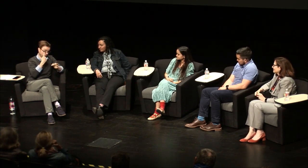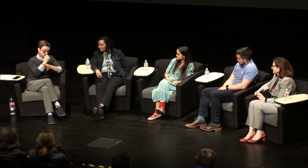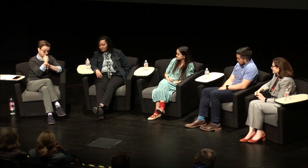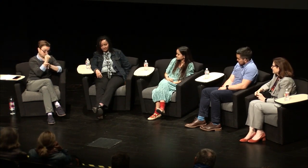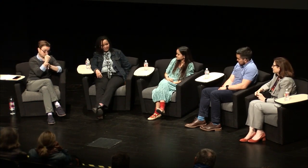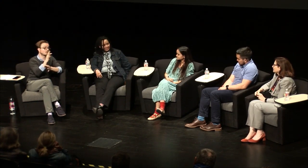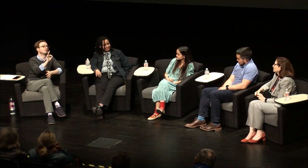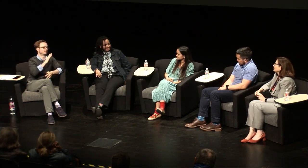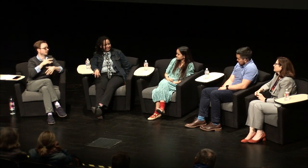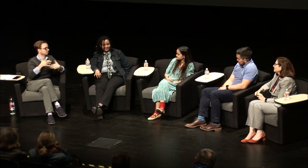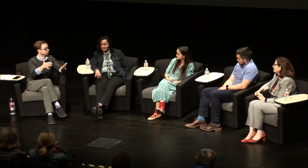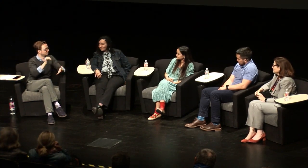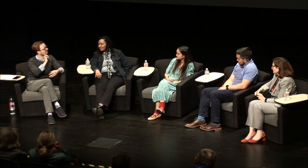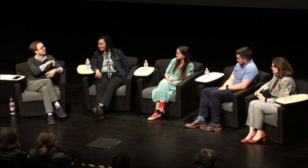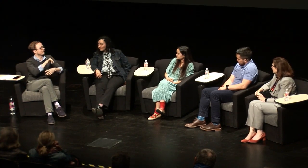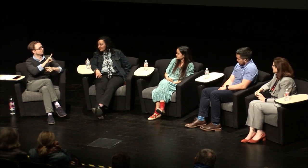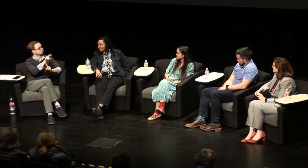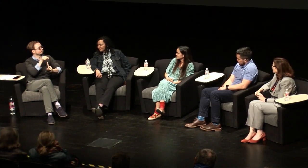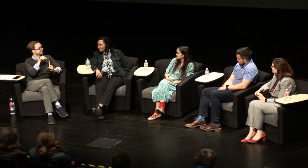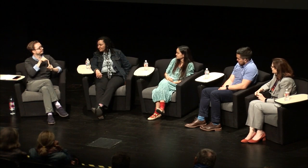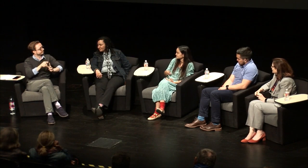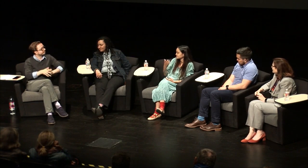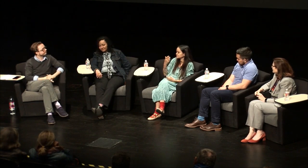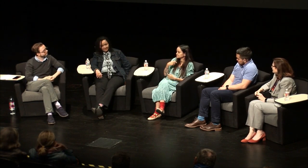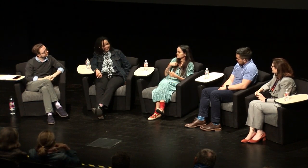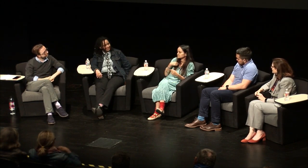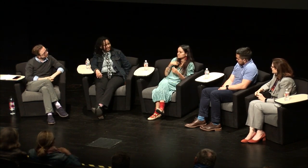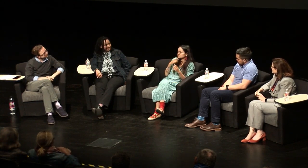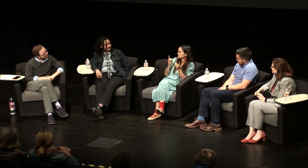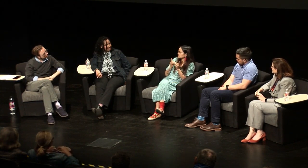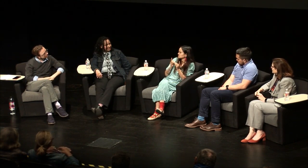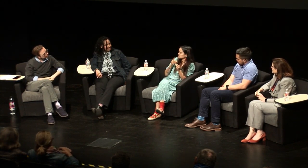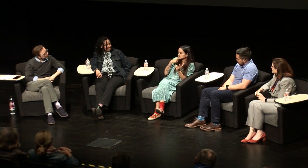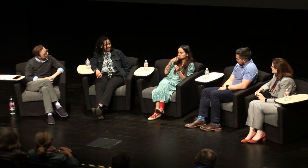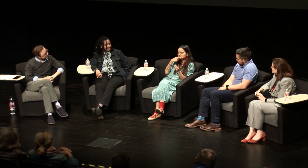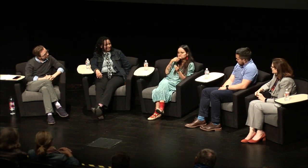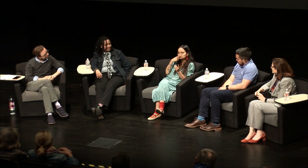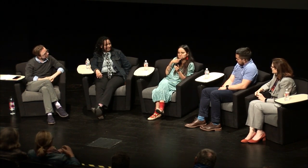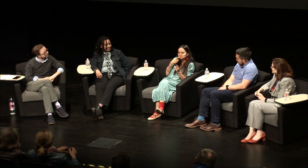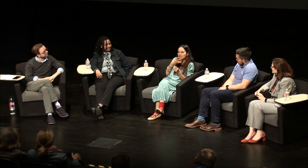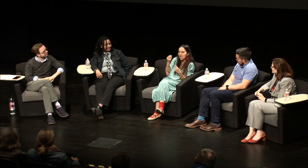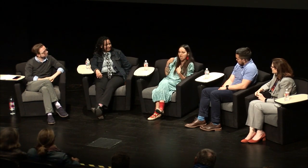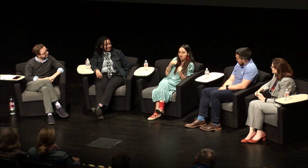go through and then you wait until they until they get it and then they can